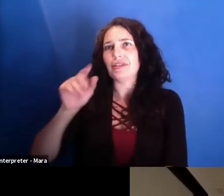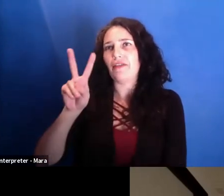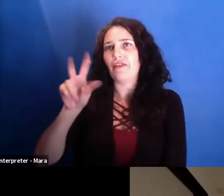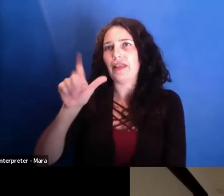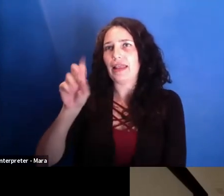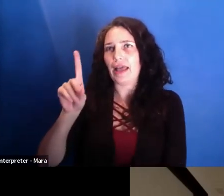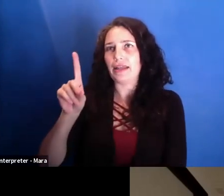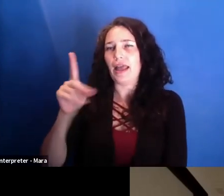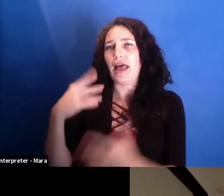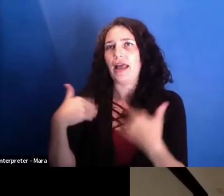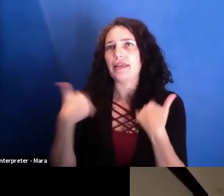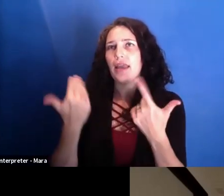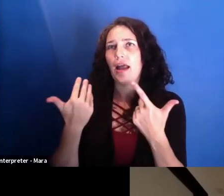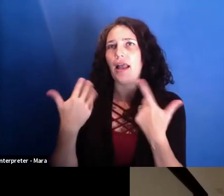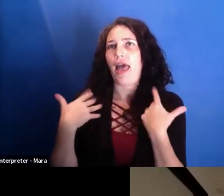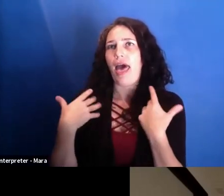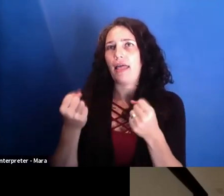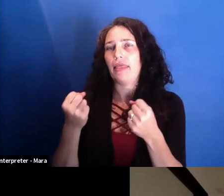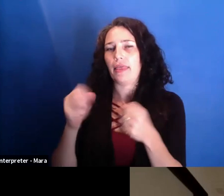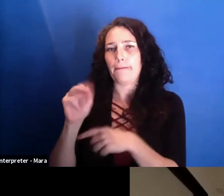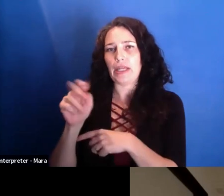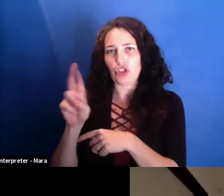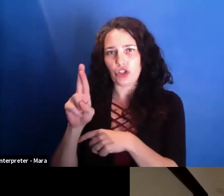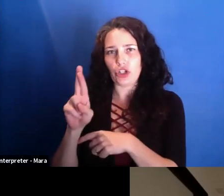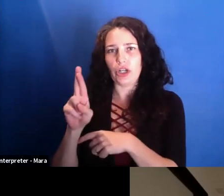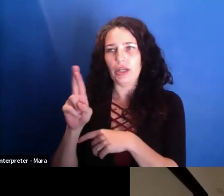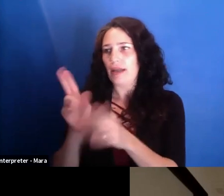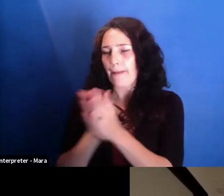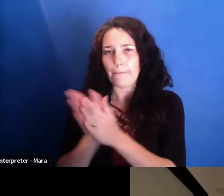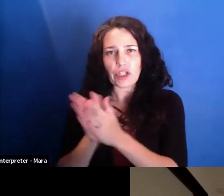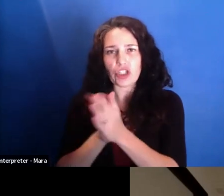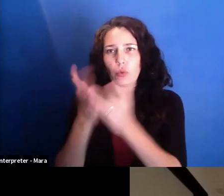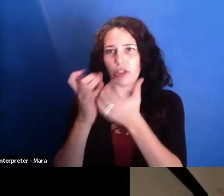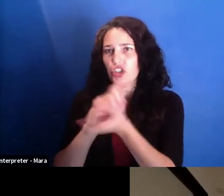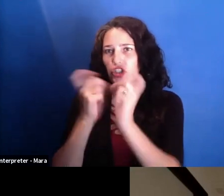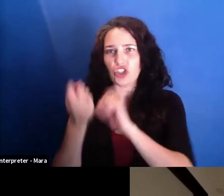ambitious wants to change the system. In terms of you doing an observational documentary,